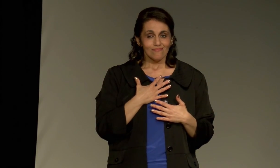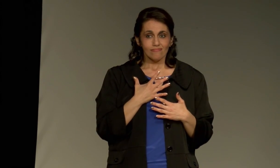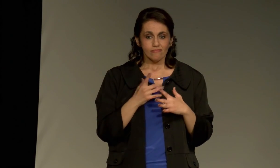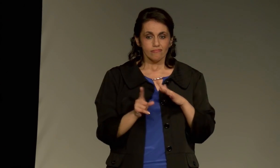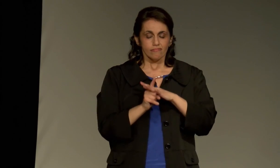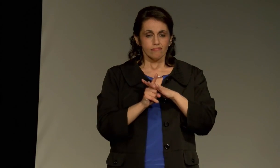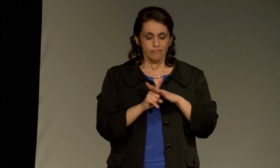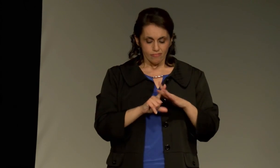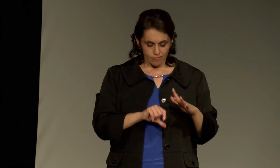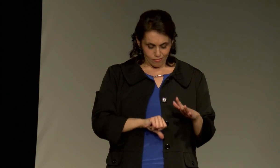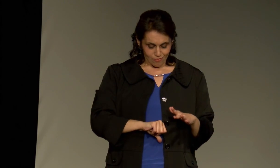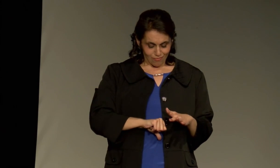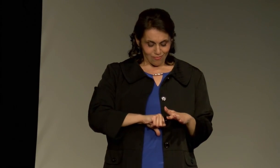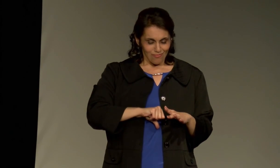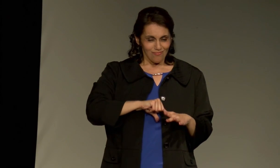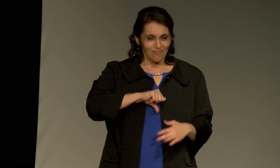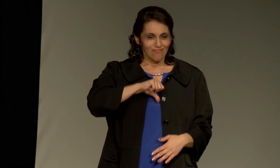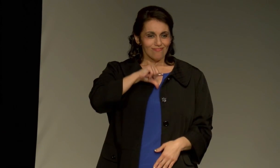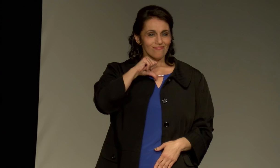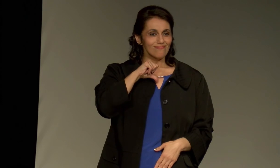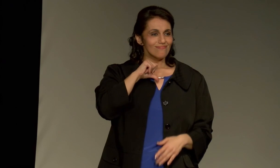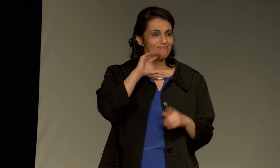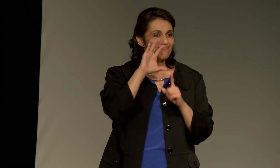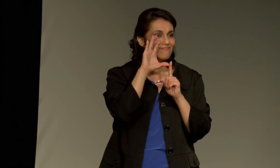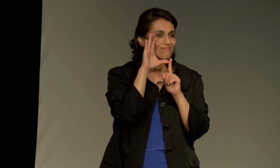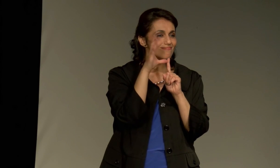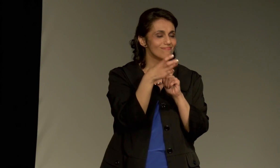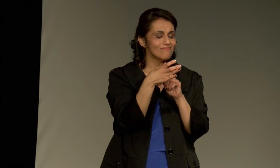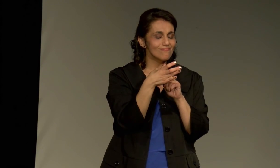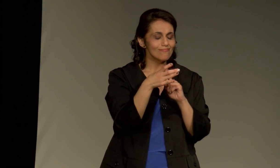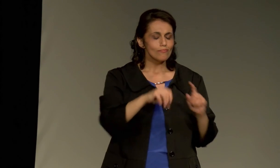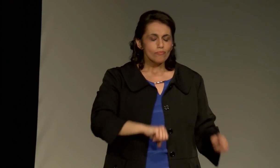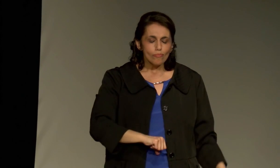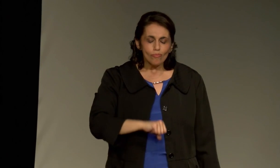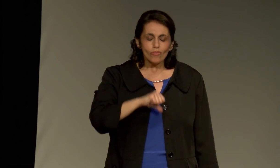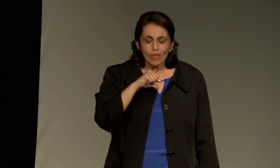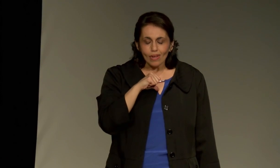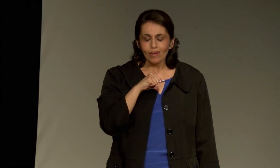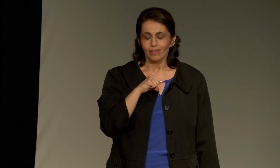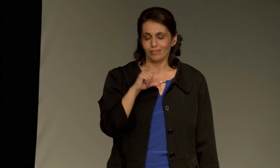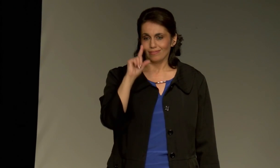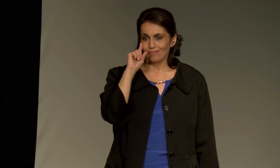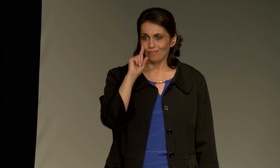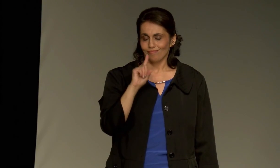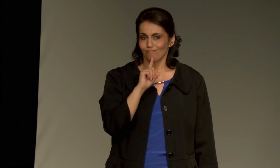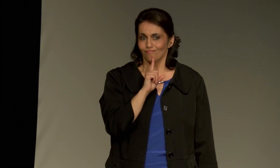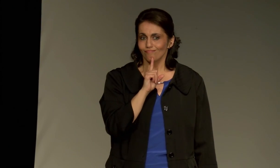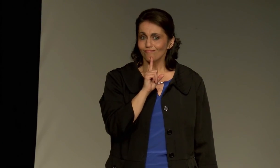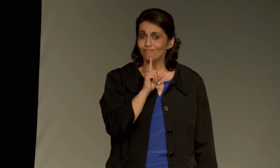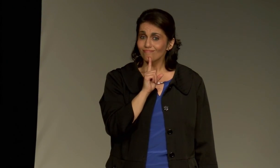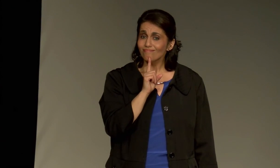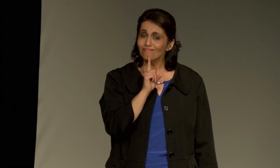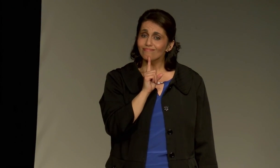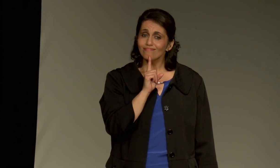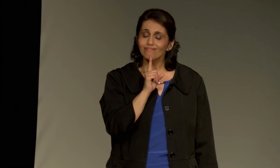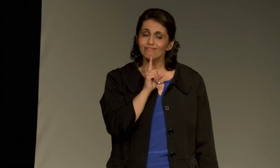in the schools. It gave deaf people hope. It gave them a renewed sense of pride in their culture.